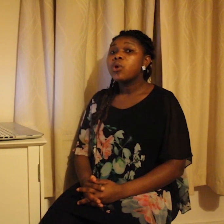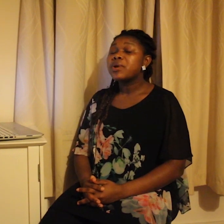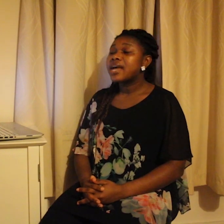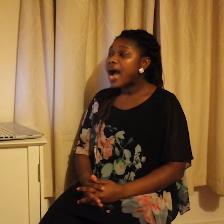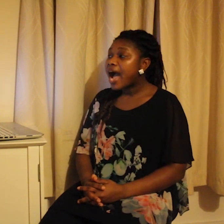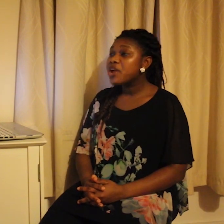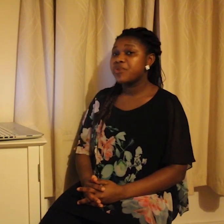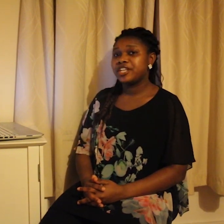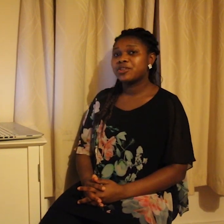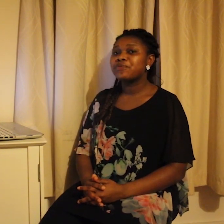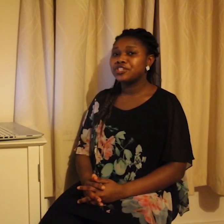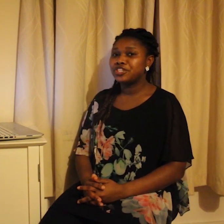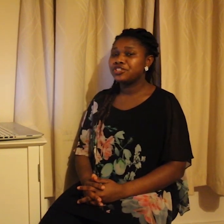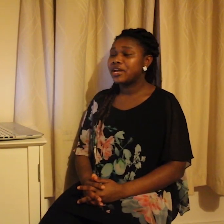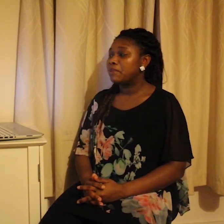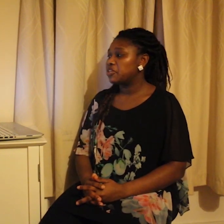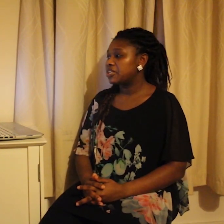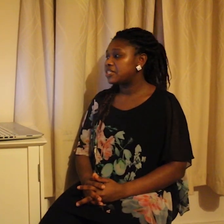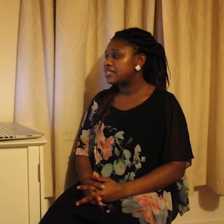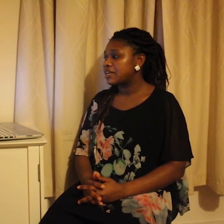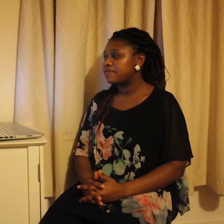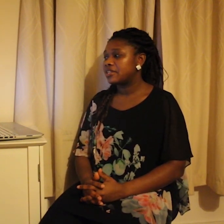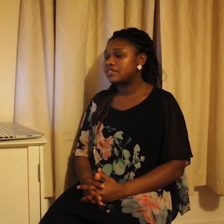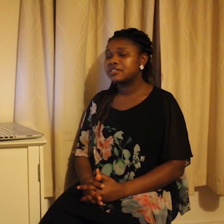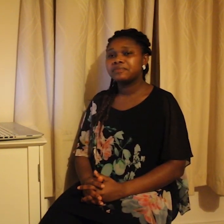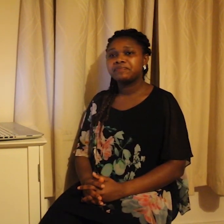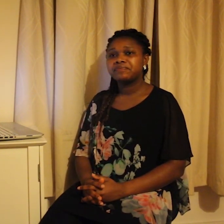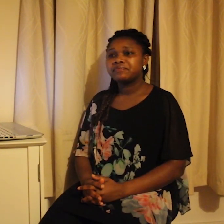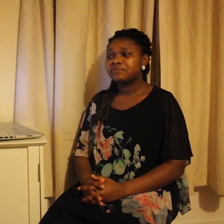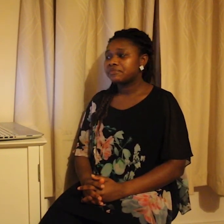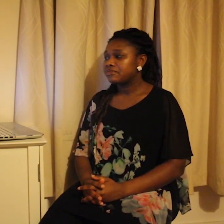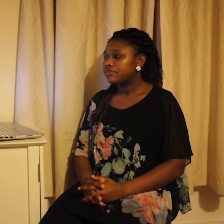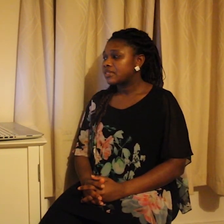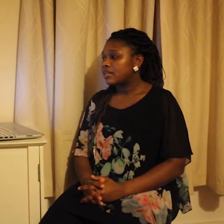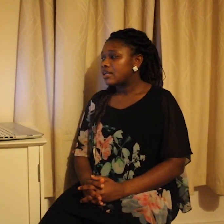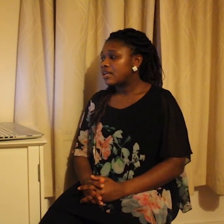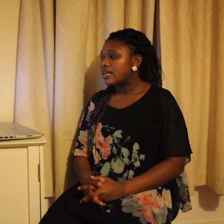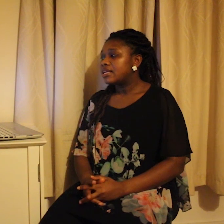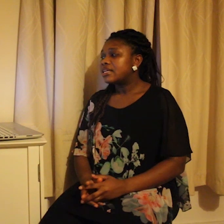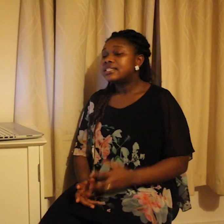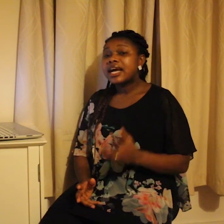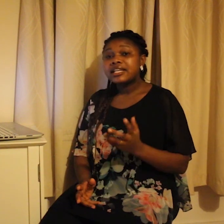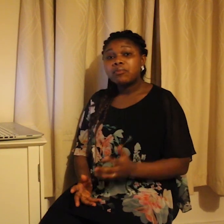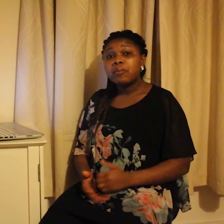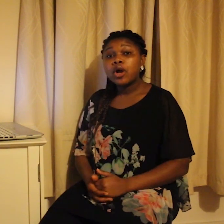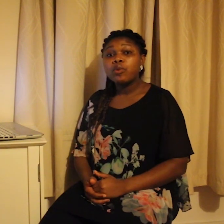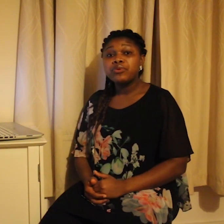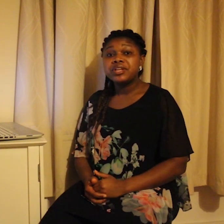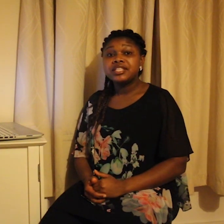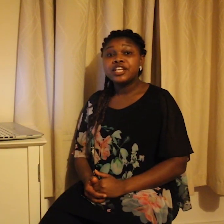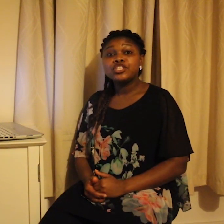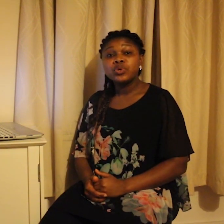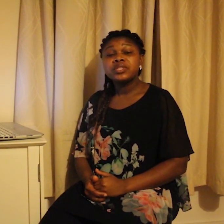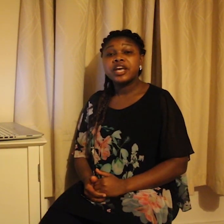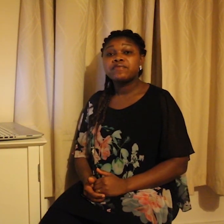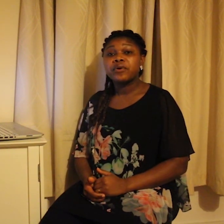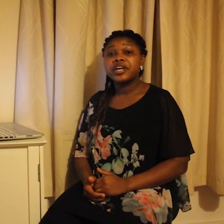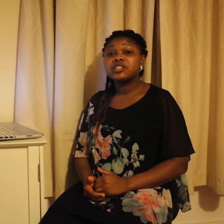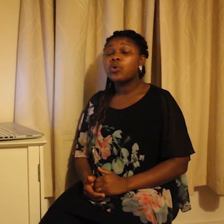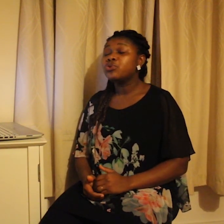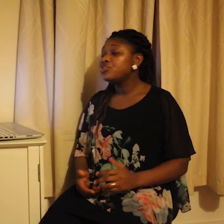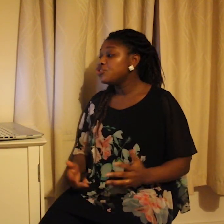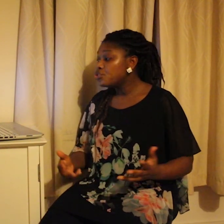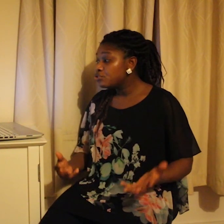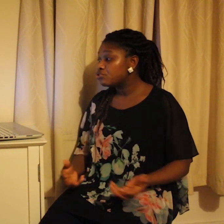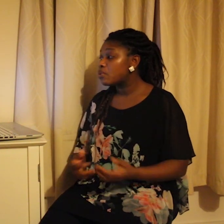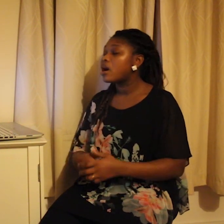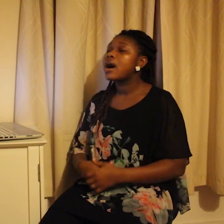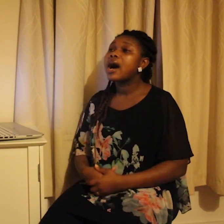with high rate of genetic deafness. The Adamorobe community is noted for its unusually